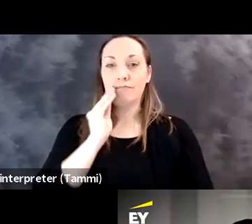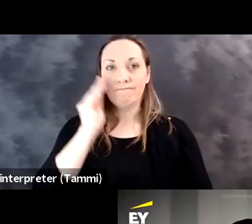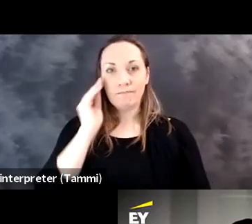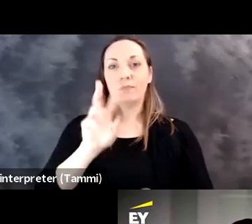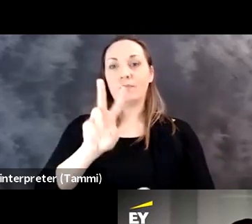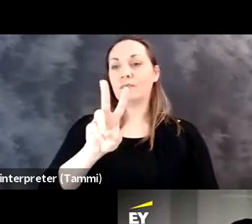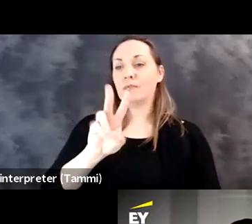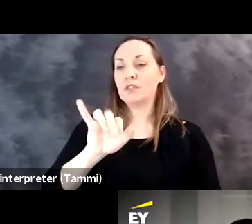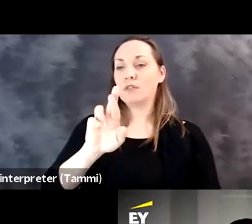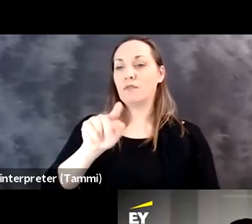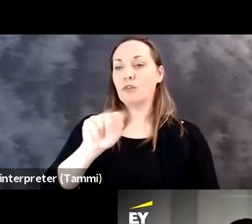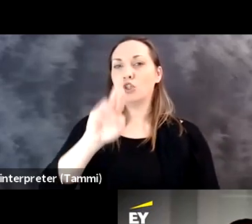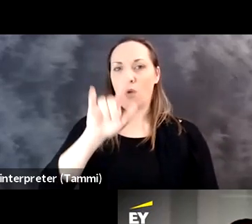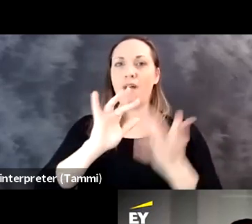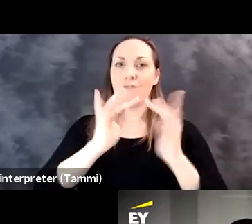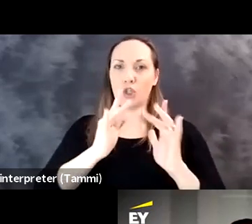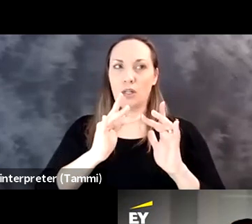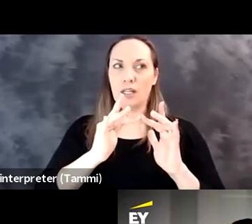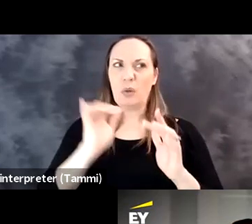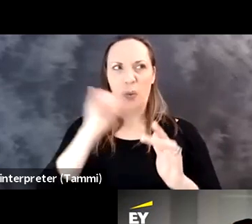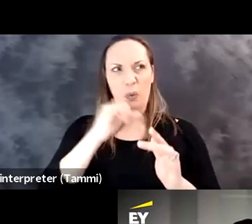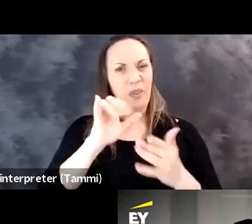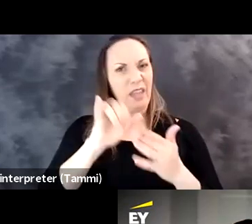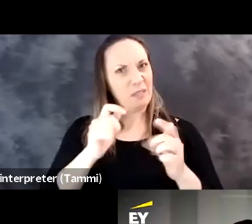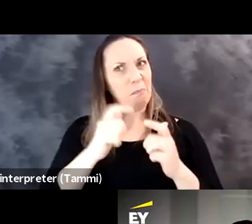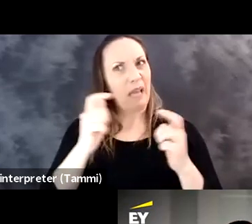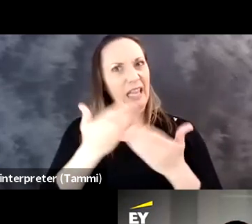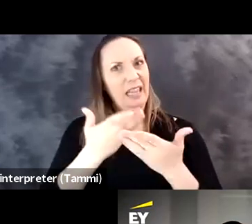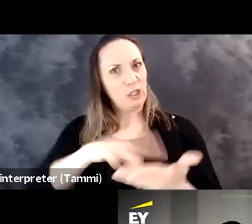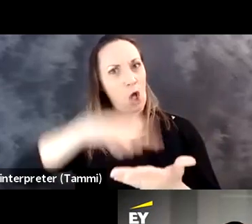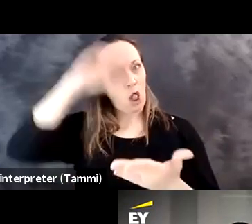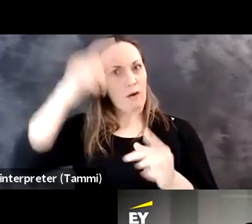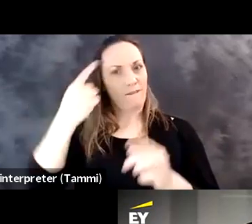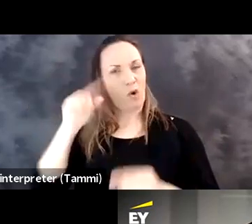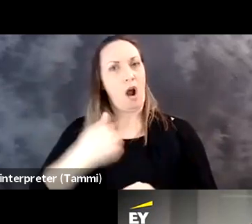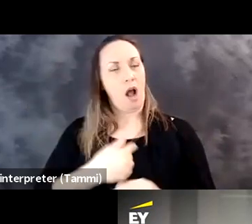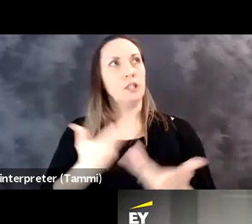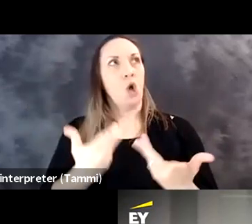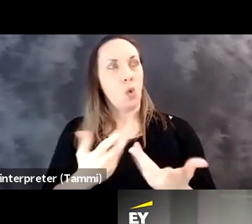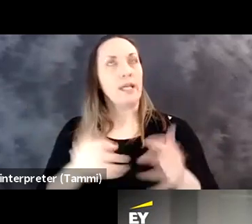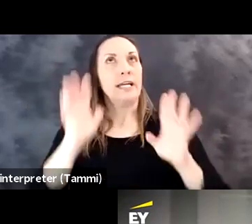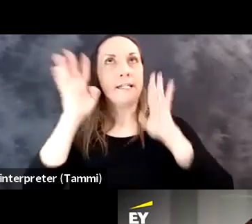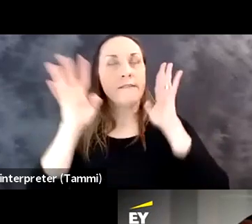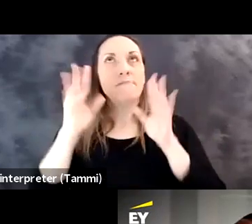virtually because of the pandemic, which was a huge lesson learned for us you